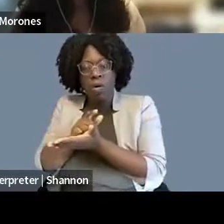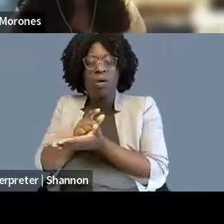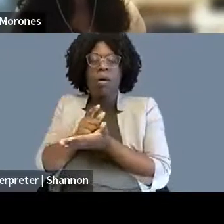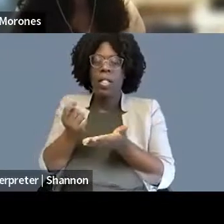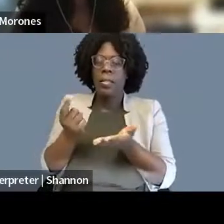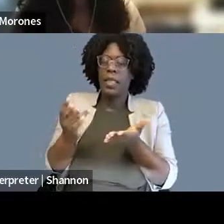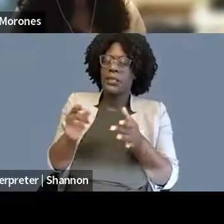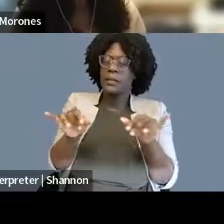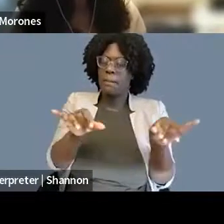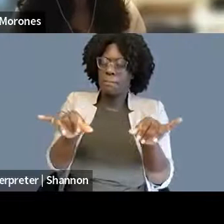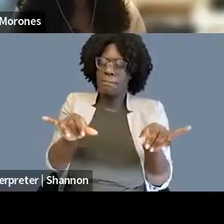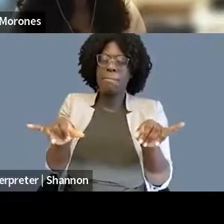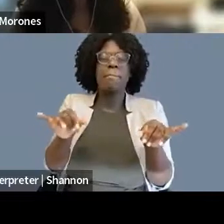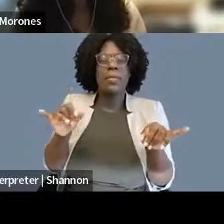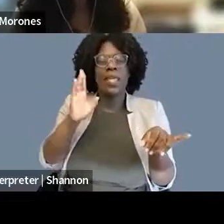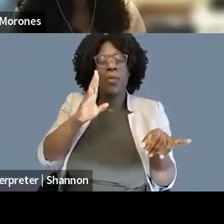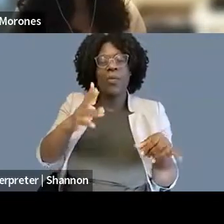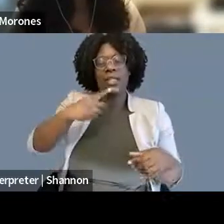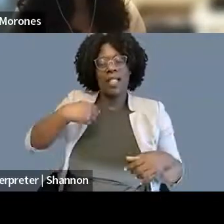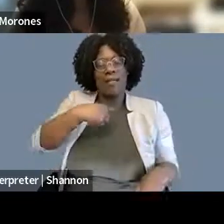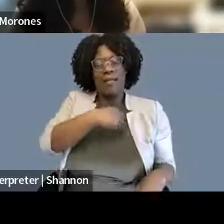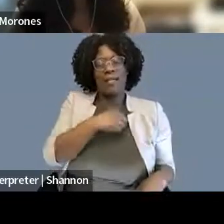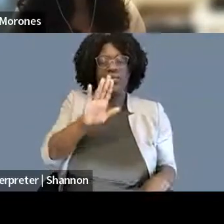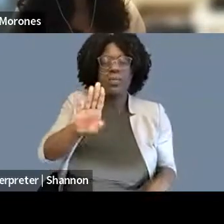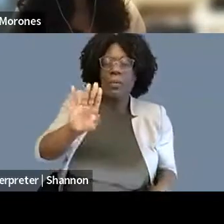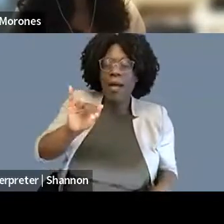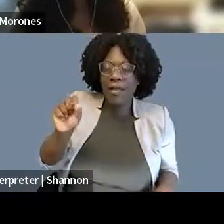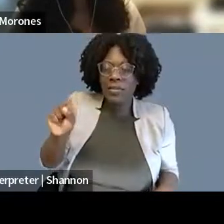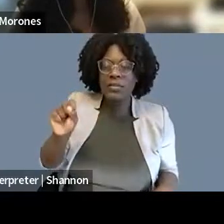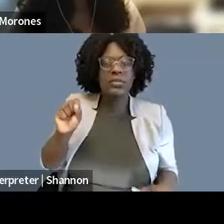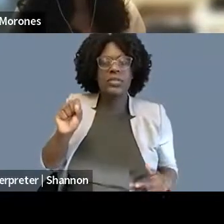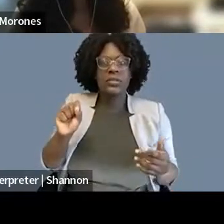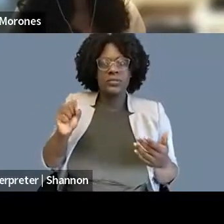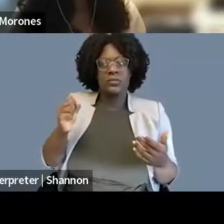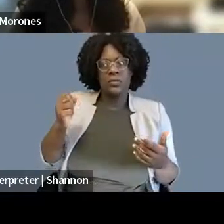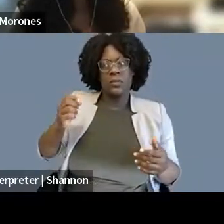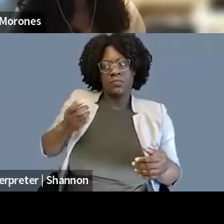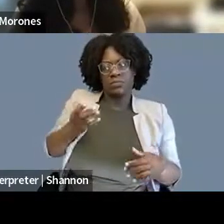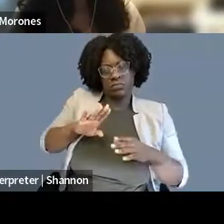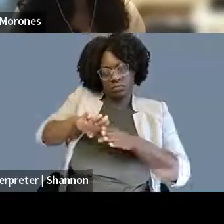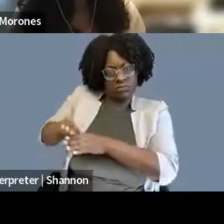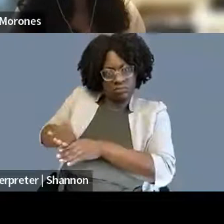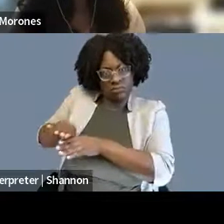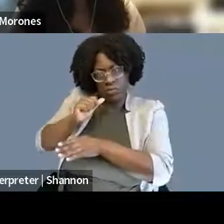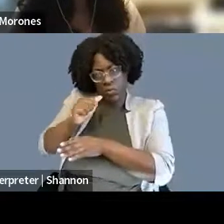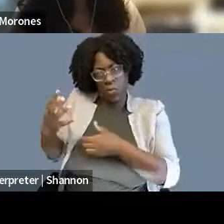And that's, I think, especially true when you're defending journalists or something, but I think that's not the case, I mean, I think one's background is so crucial,